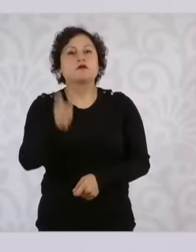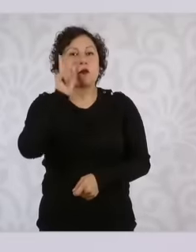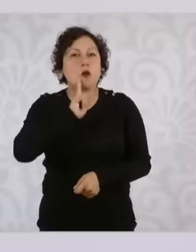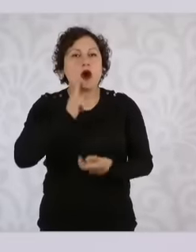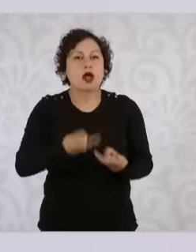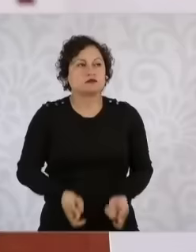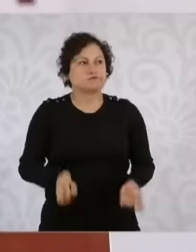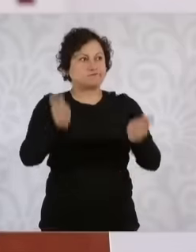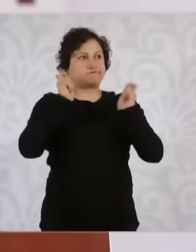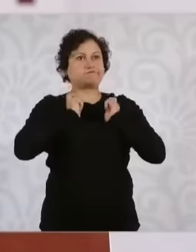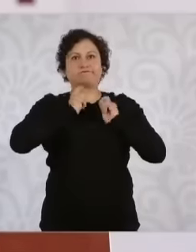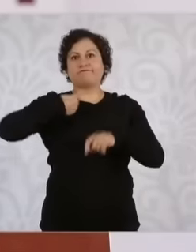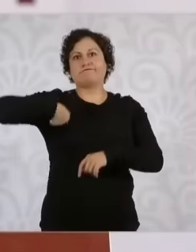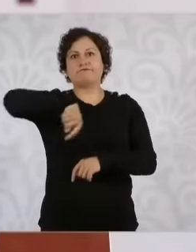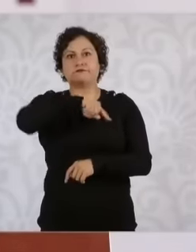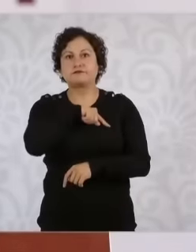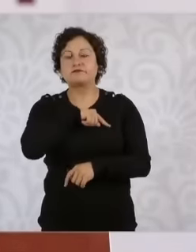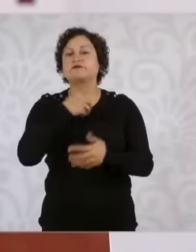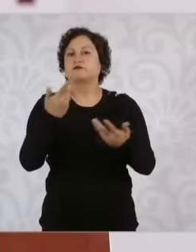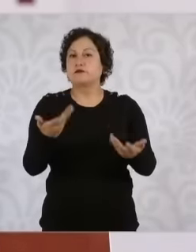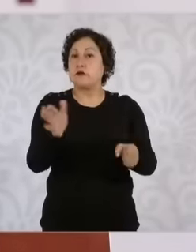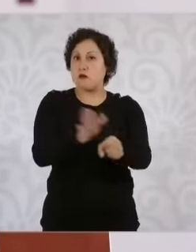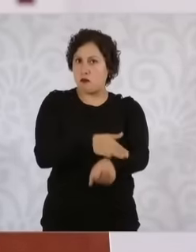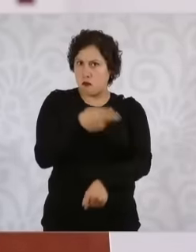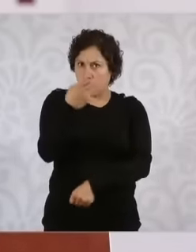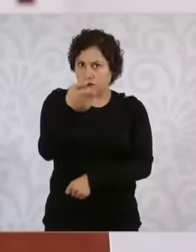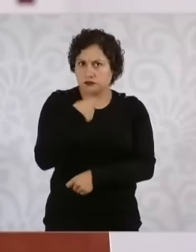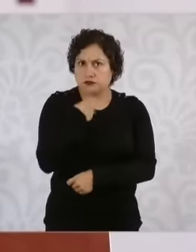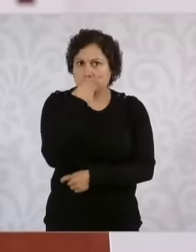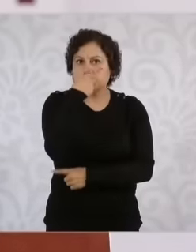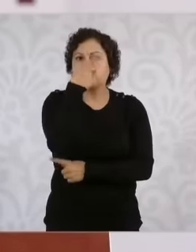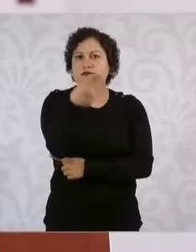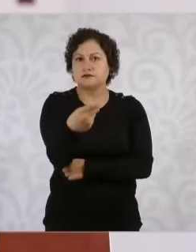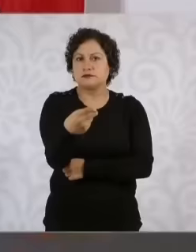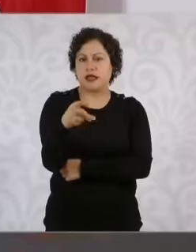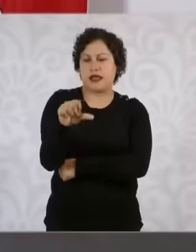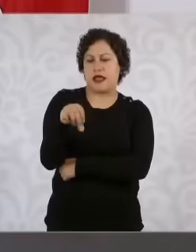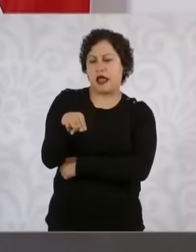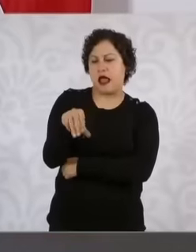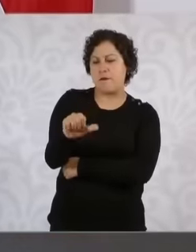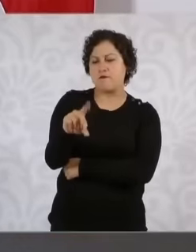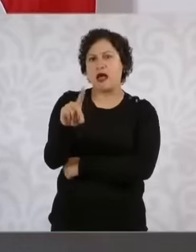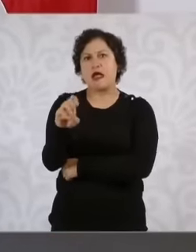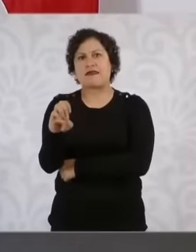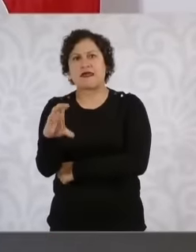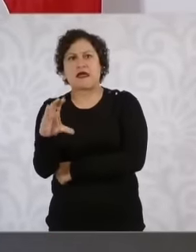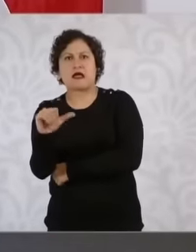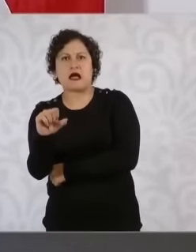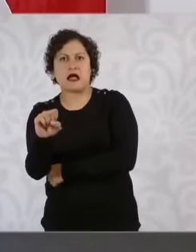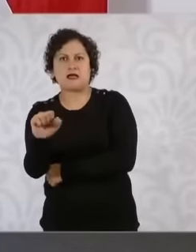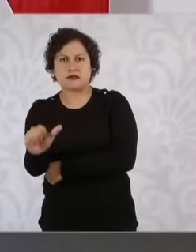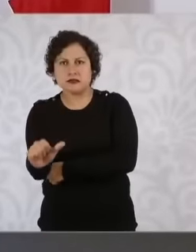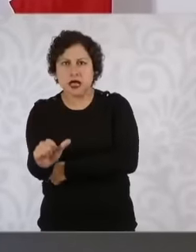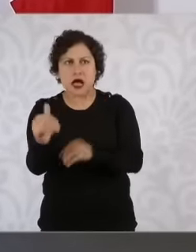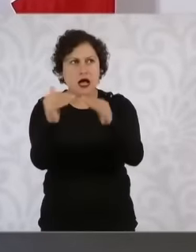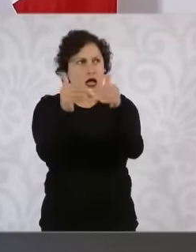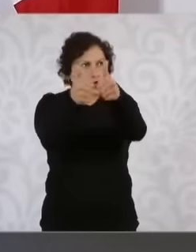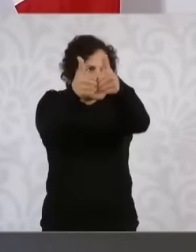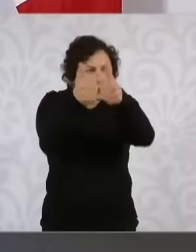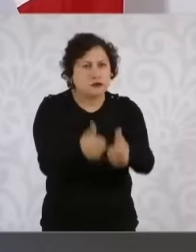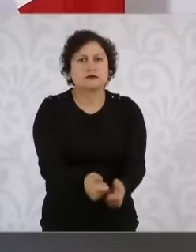that's why. What I said is that housewives deserve our respect, our affection, our recognition,